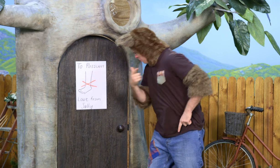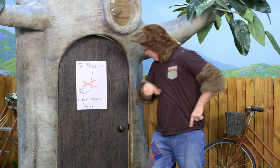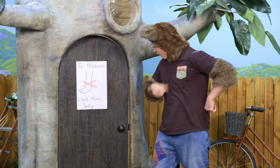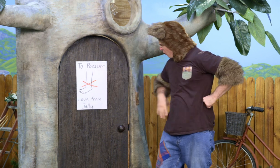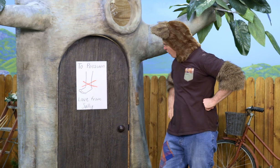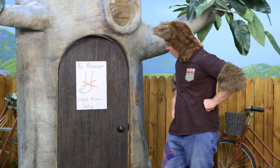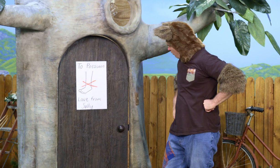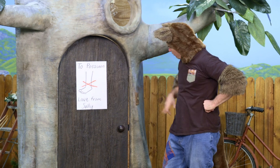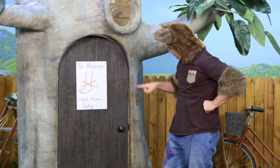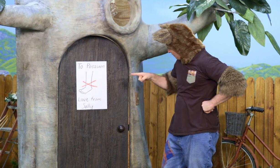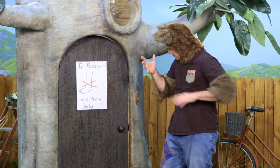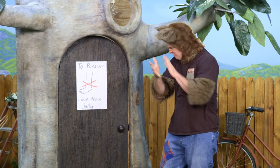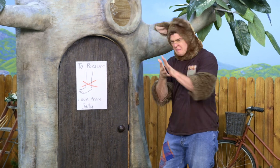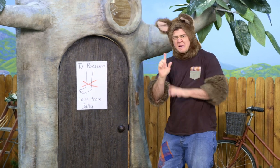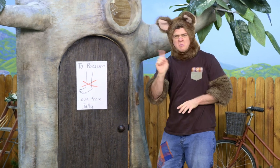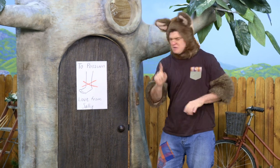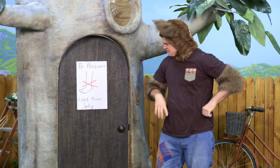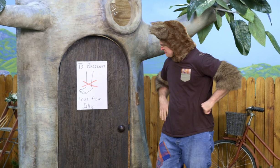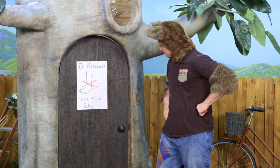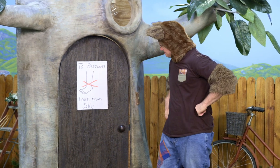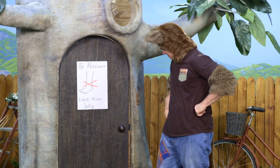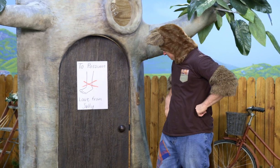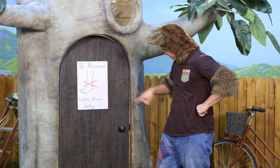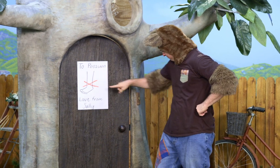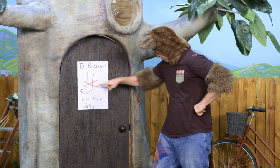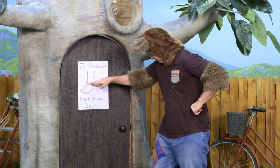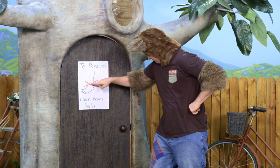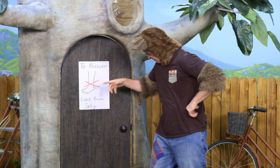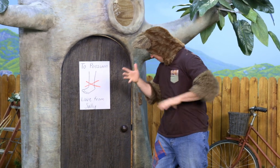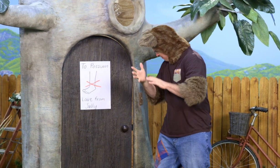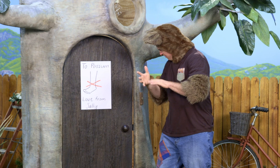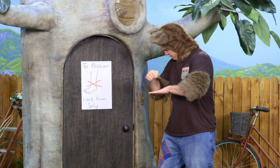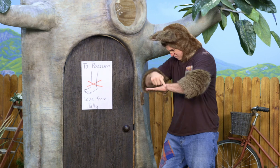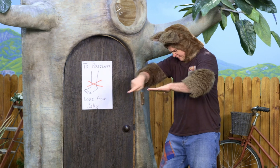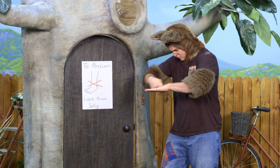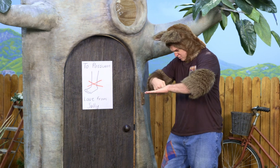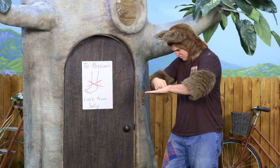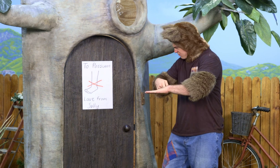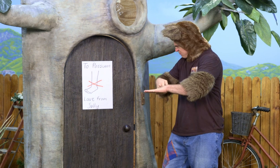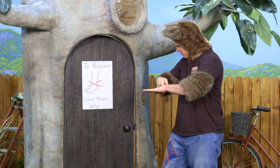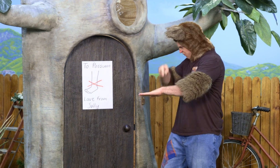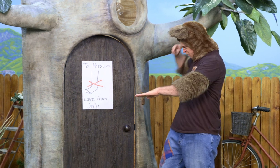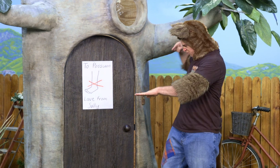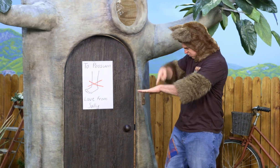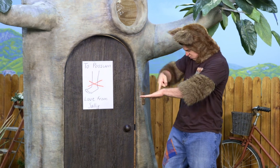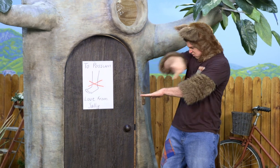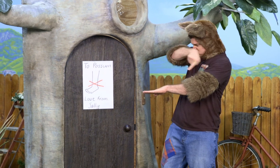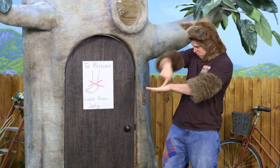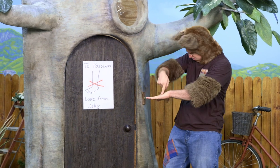Why would she put that there? I wonder what it means. Does that mean she's put things into her foot?